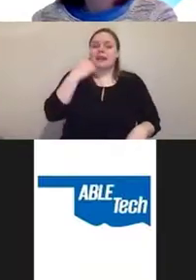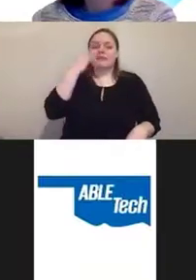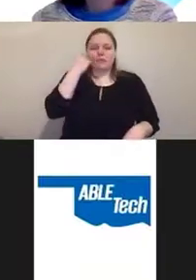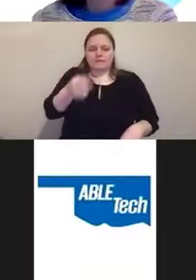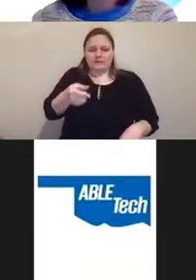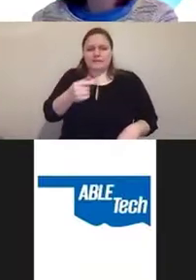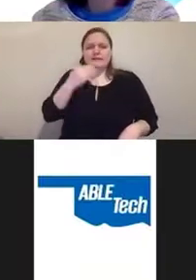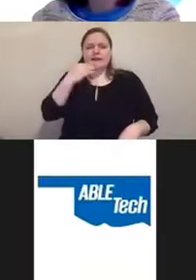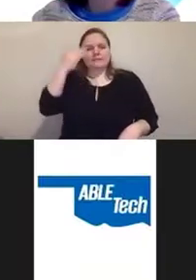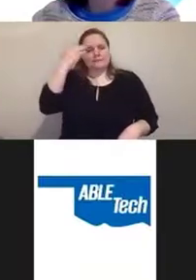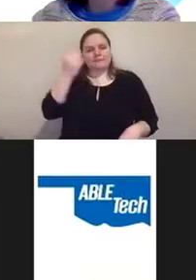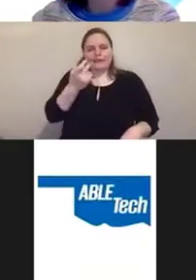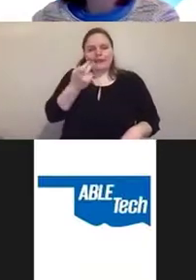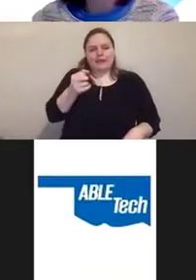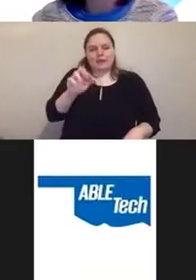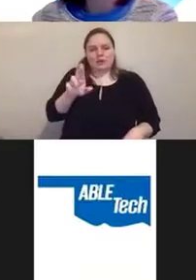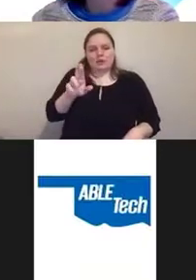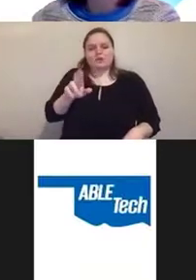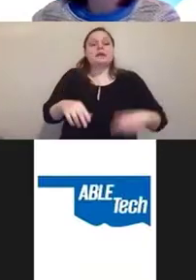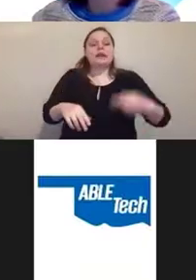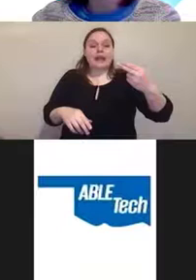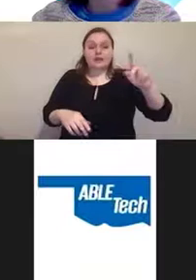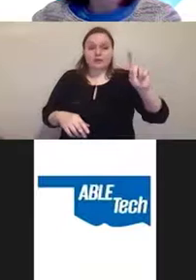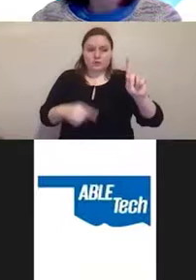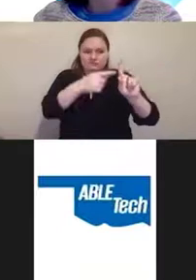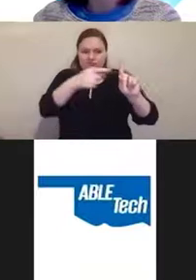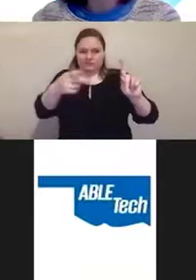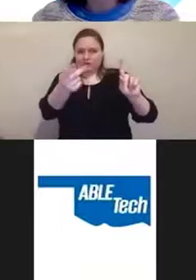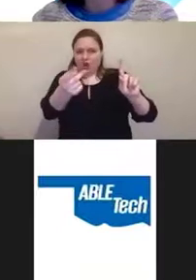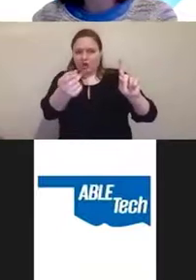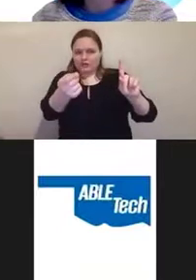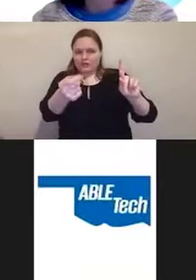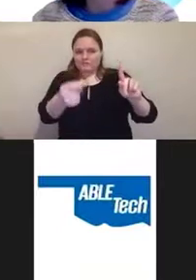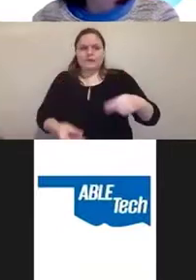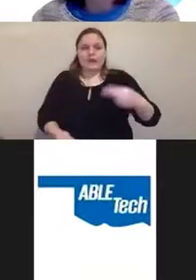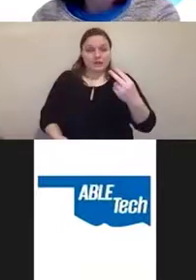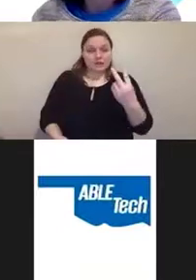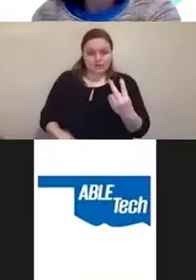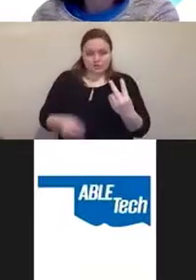You have H1, which is Dogs, H2, which is Hounds,